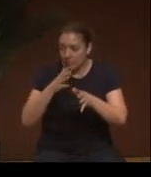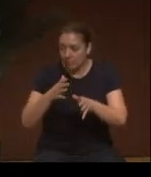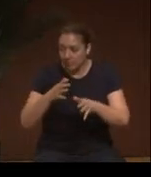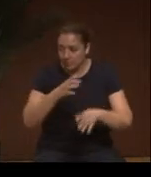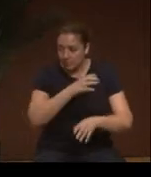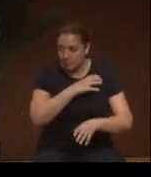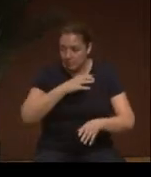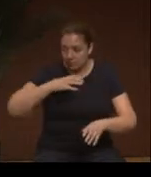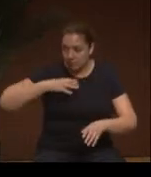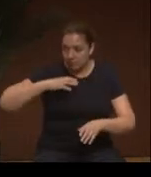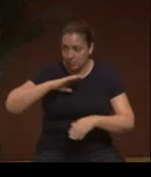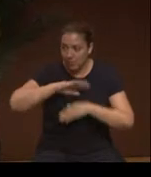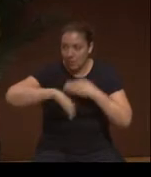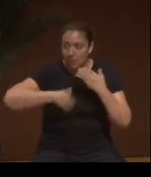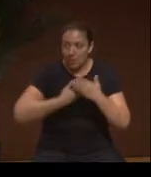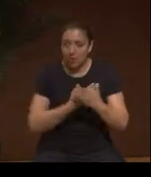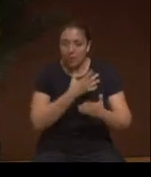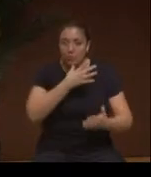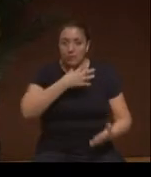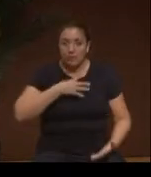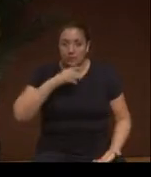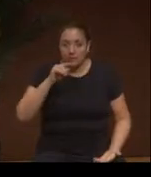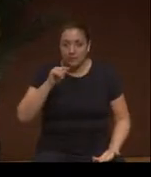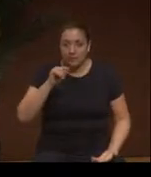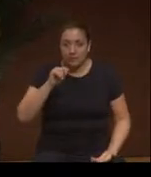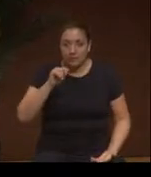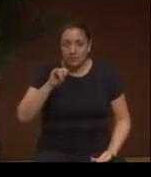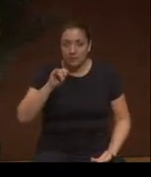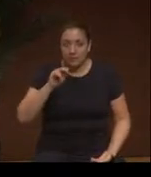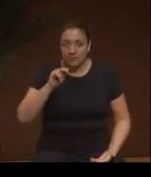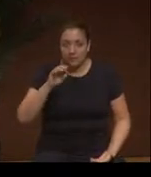which is an all-women Taíno circle.